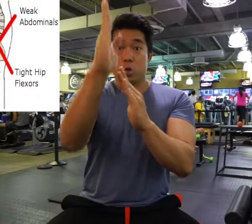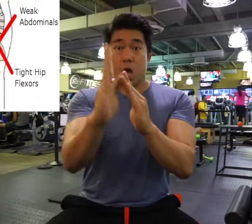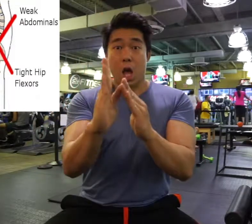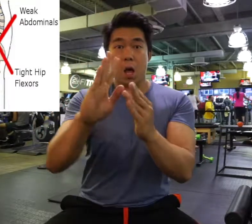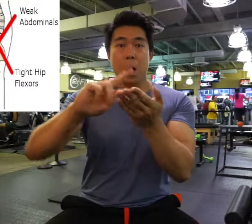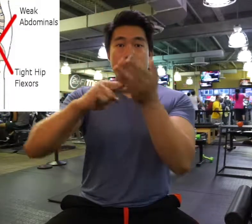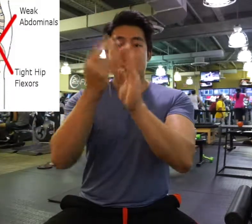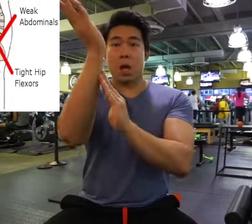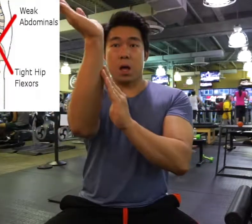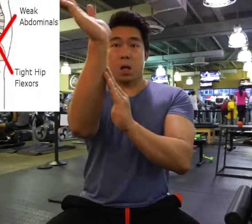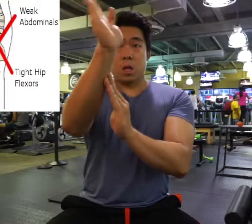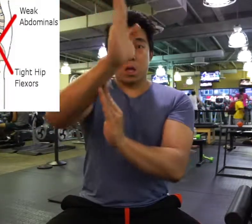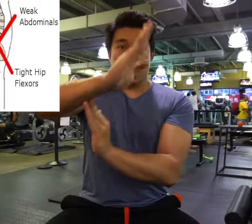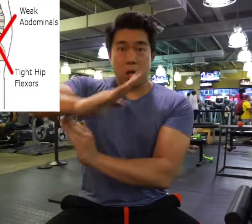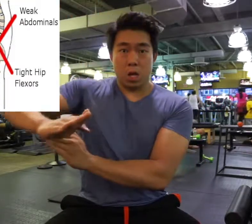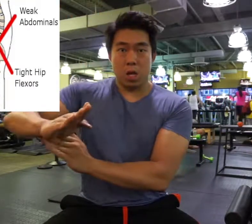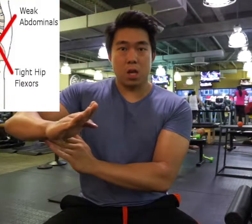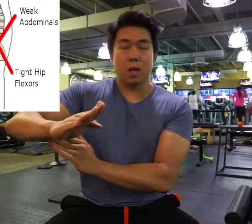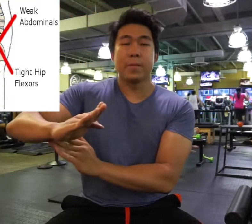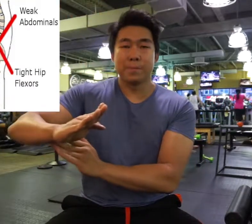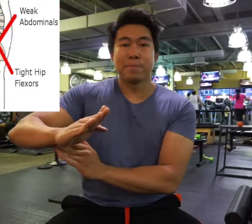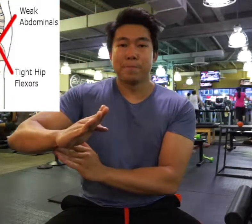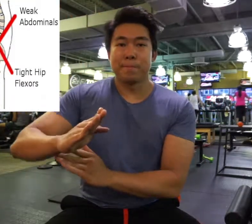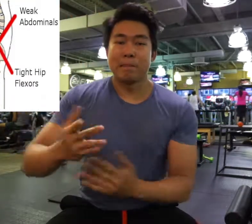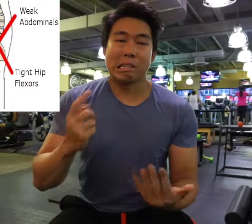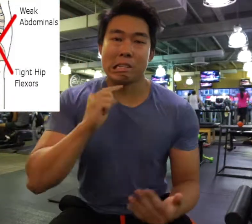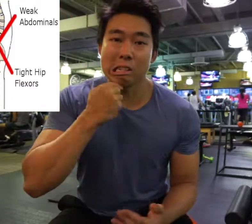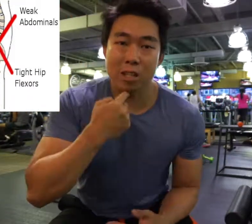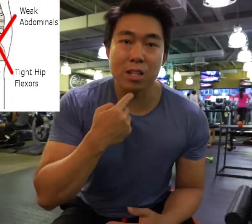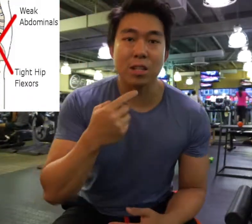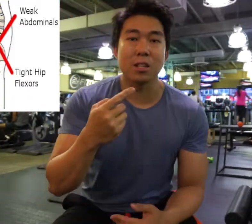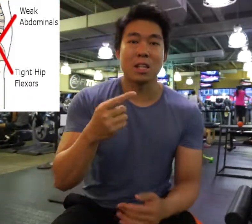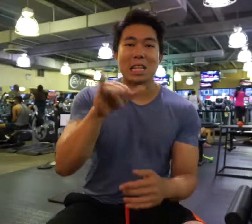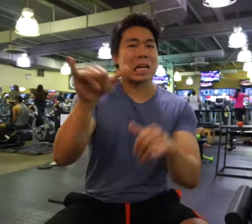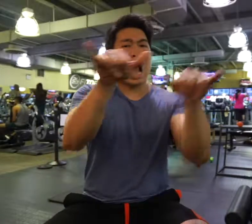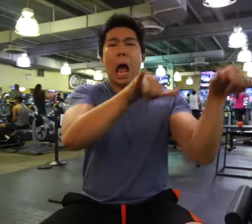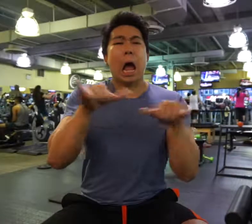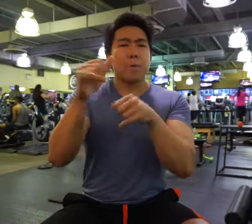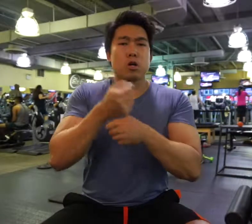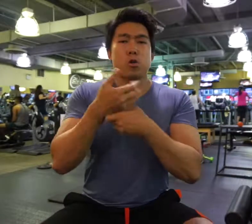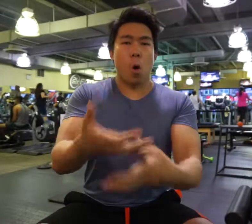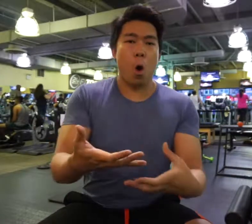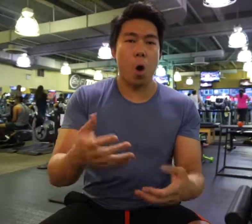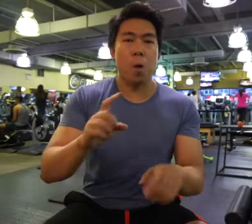Sitting and performing tasks with poor posture for extended periods of time lead to shortening of the hip flexors, increased tension on the lower back, and glute atrophy.